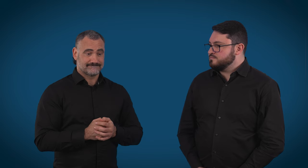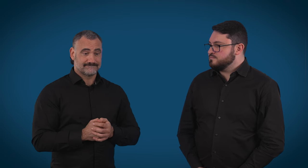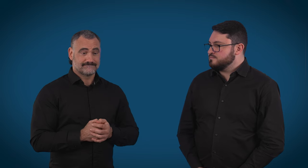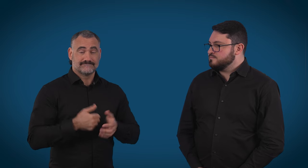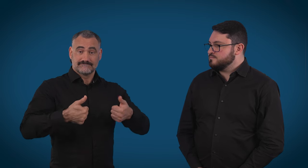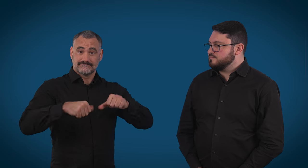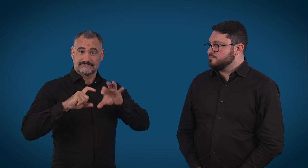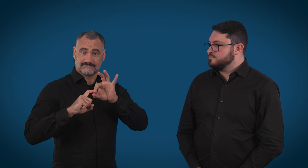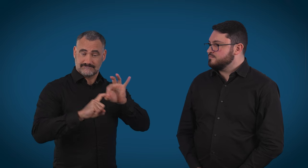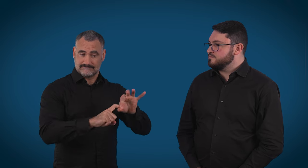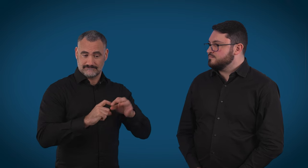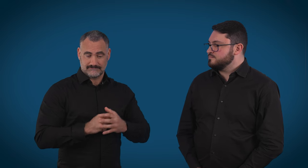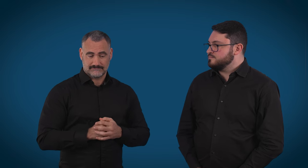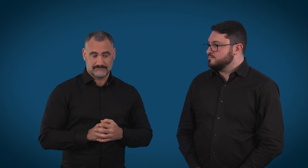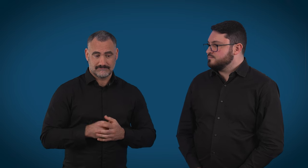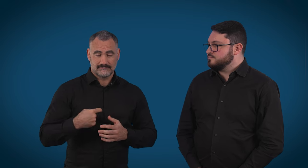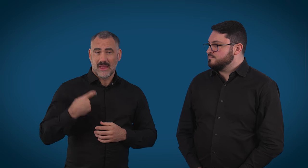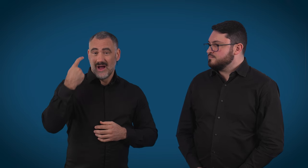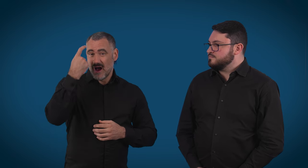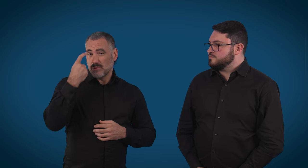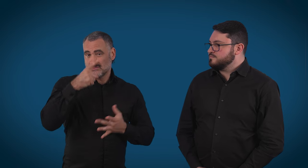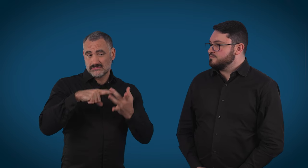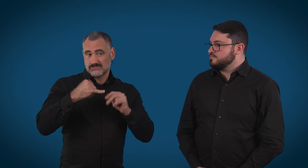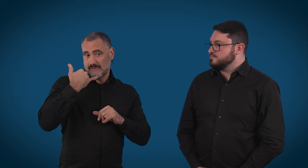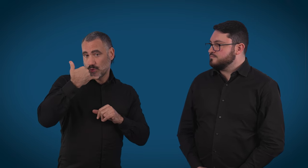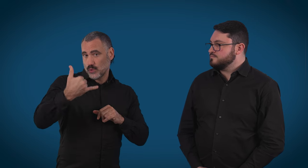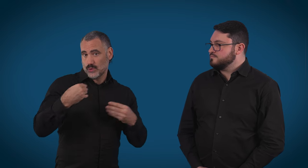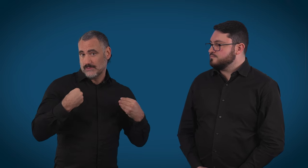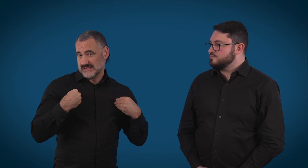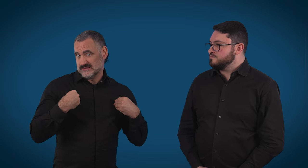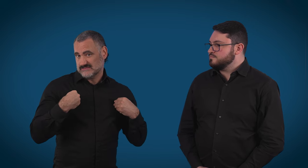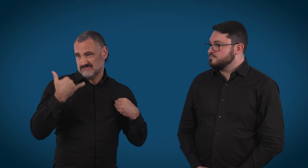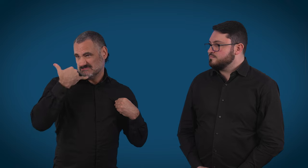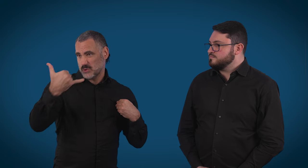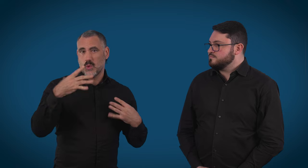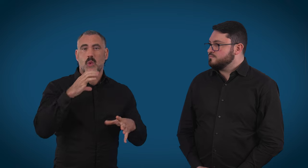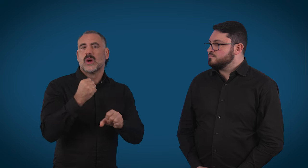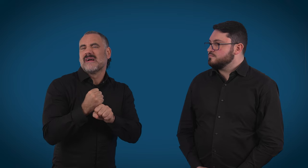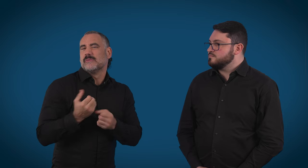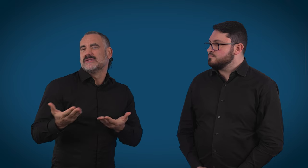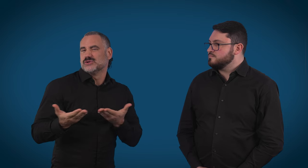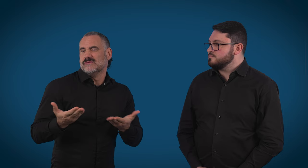what happens when you often, I imagine, call businesses or government services